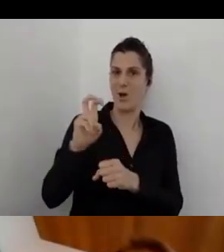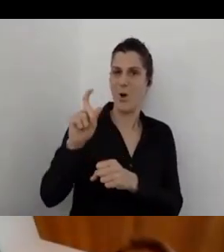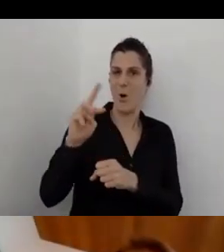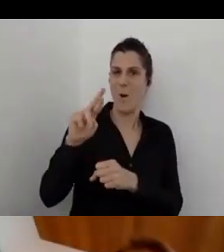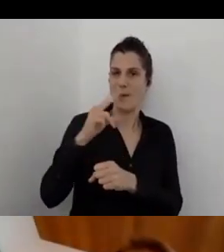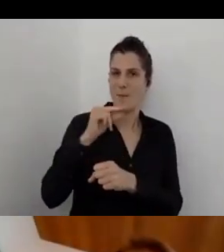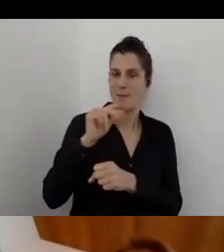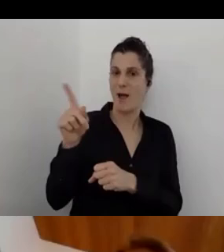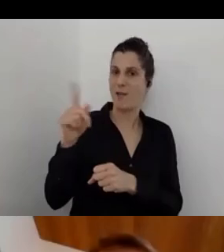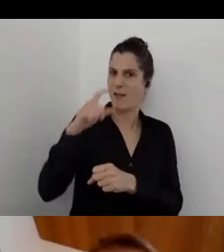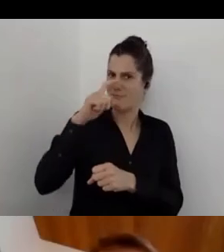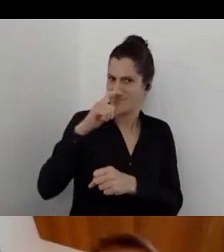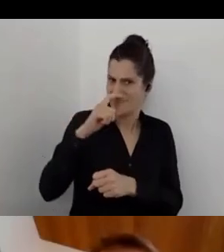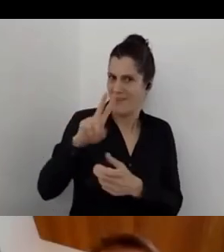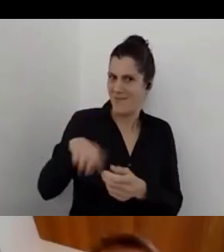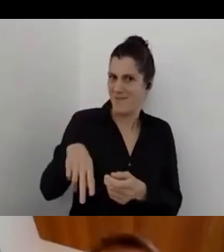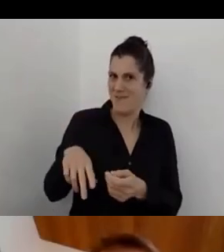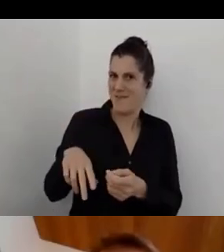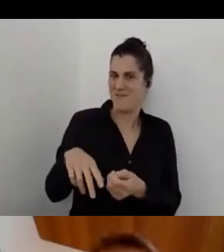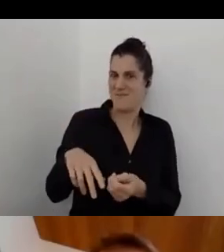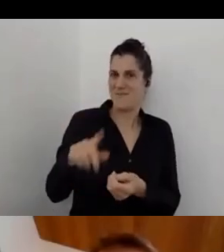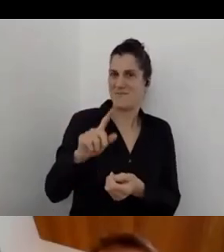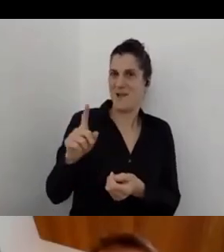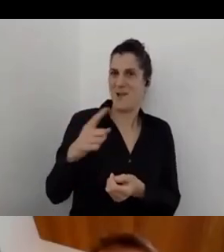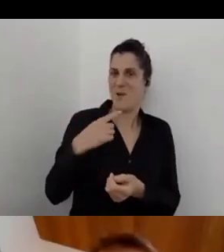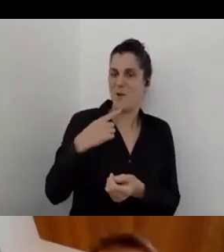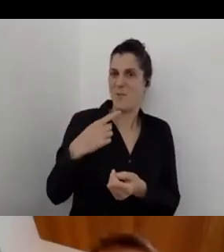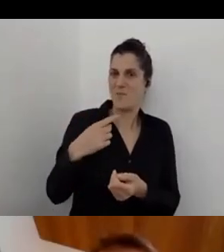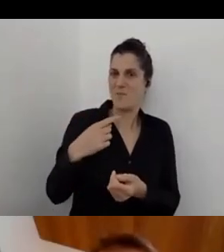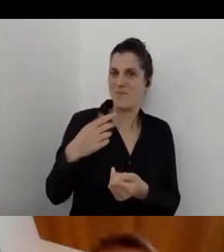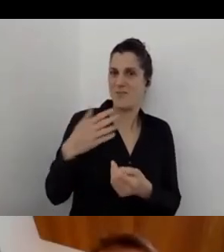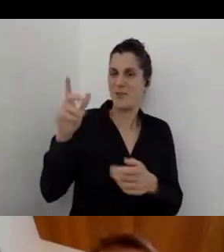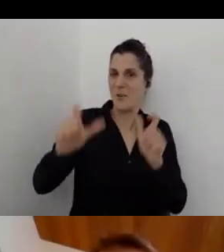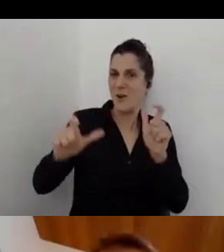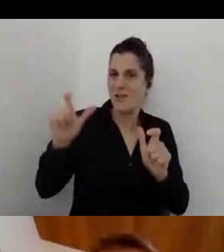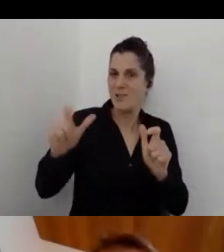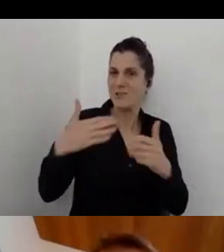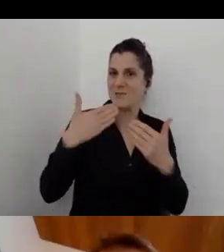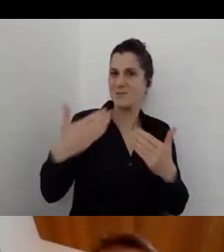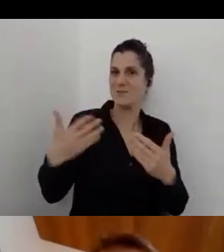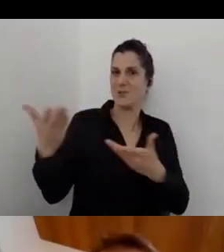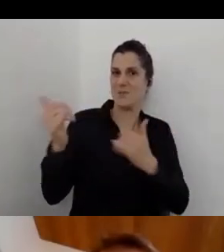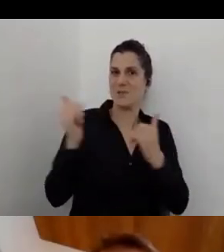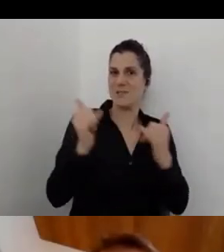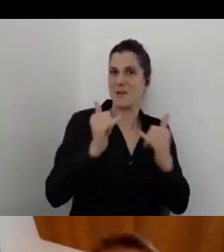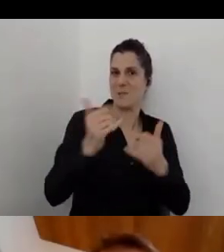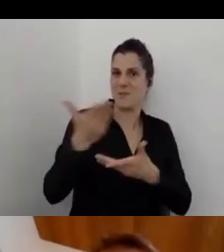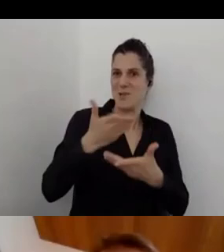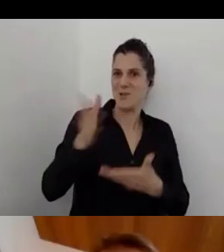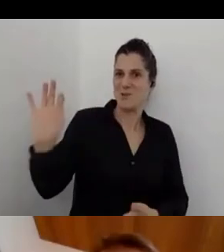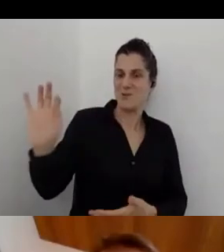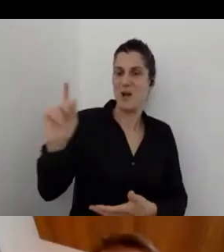to thank all the people you are working with in supplying your services, but they're doing an amazing job.